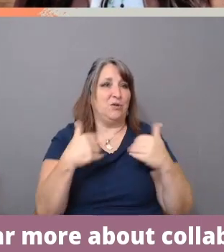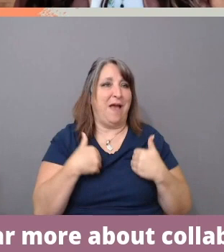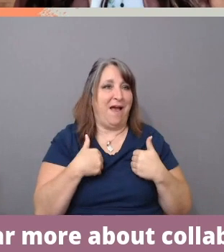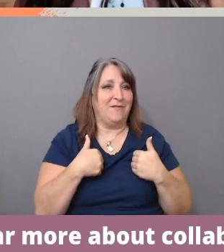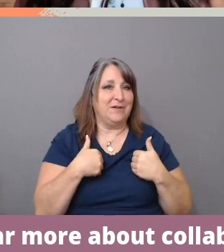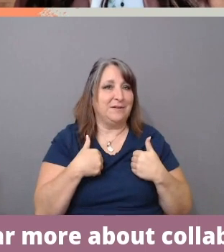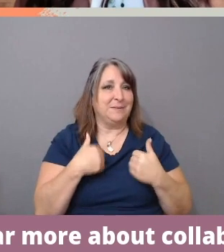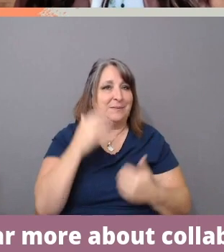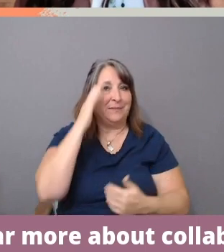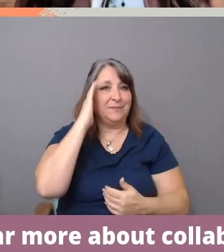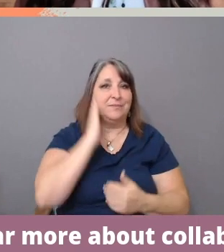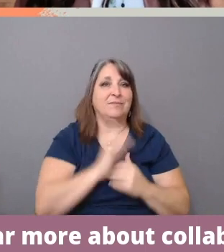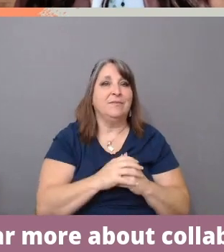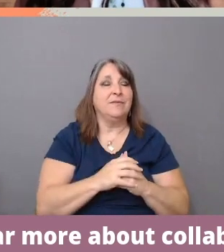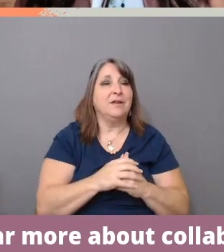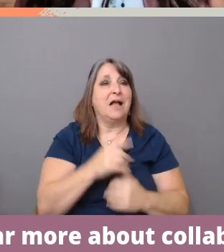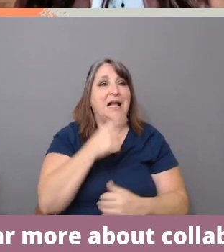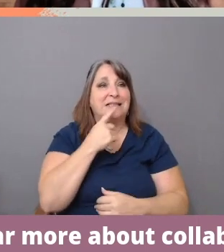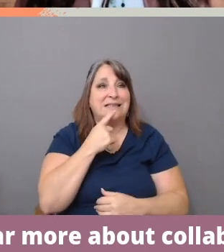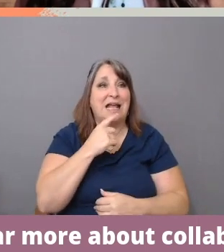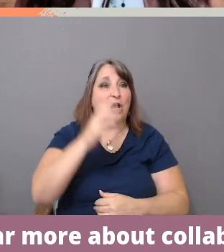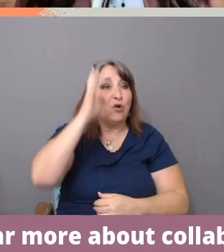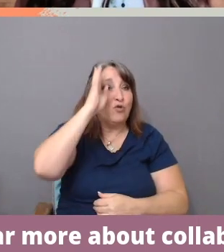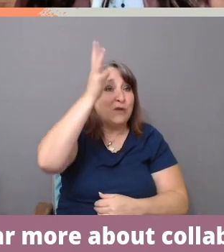I would say creative collaboration means